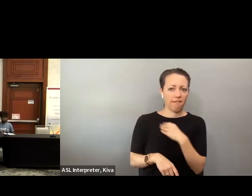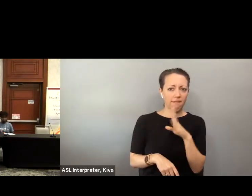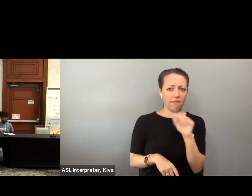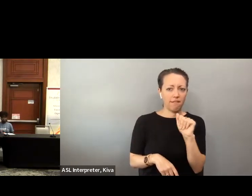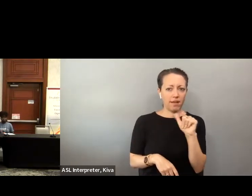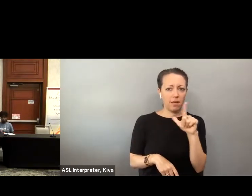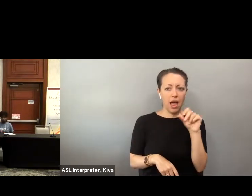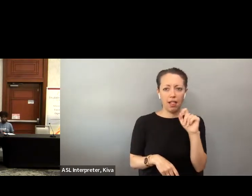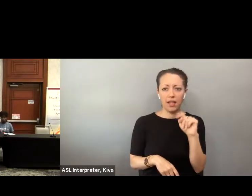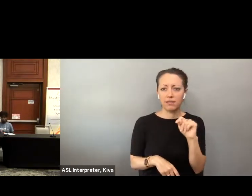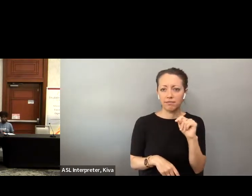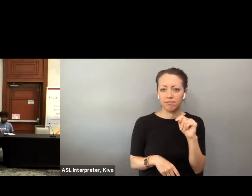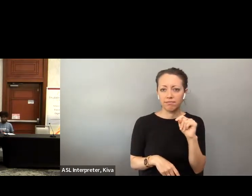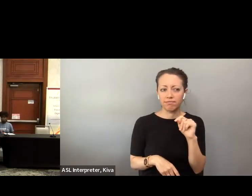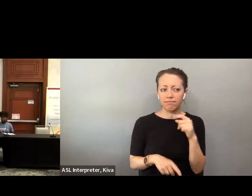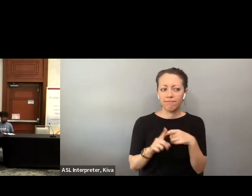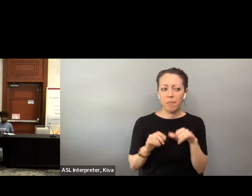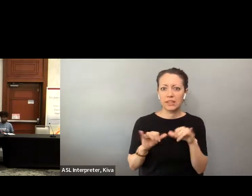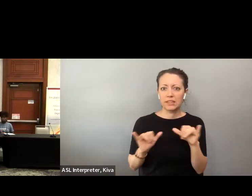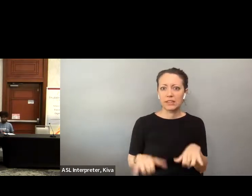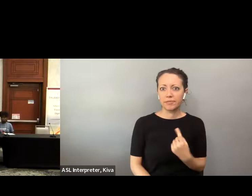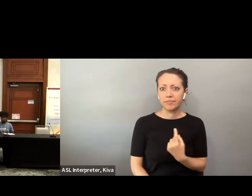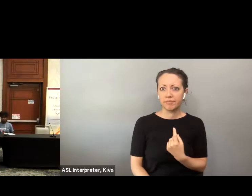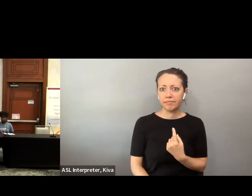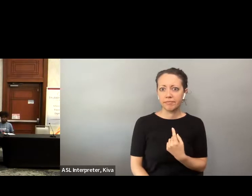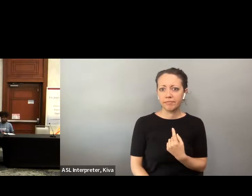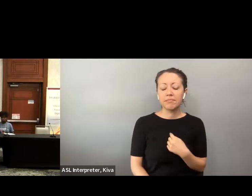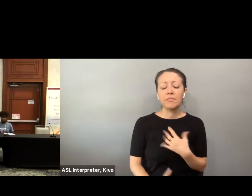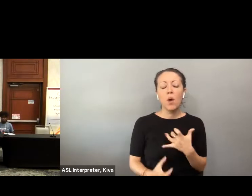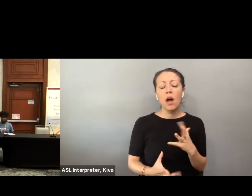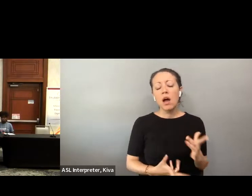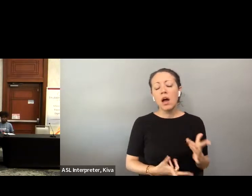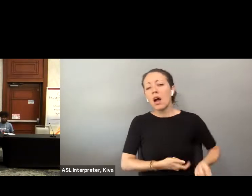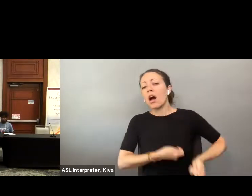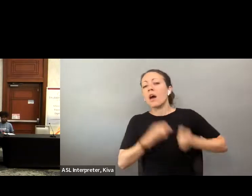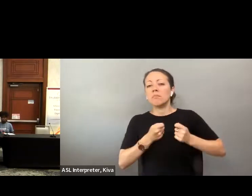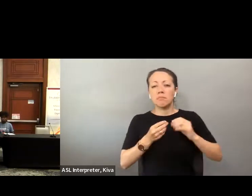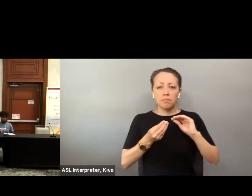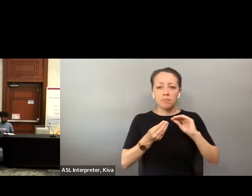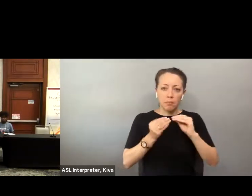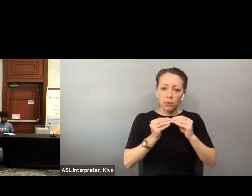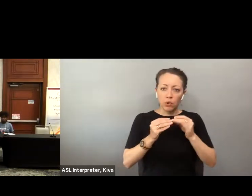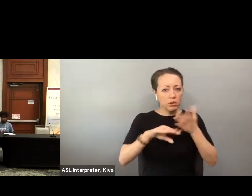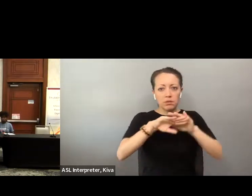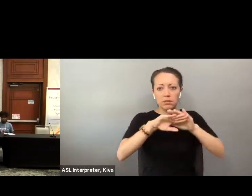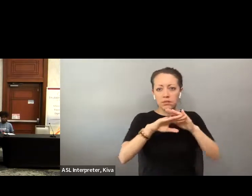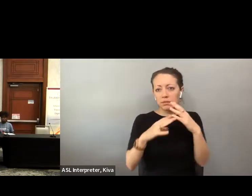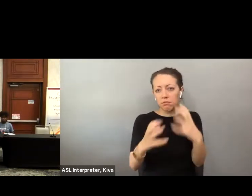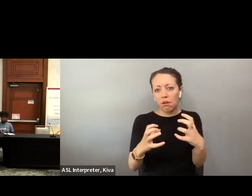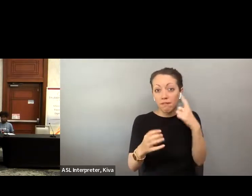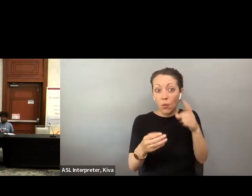one voter actually return an accessible ballot through that system. I would love to